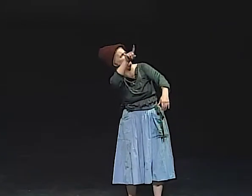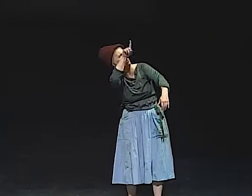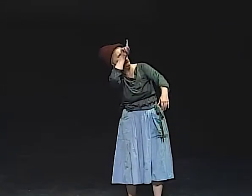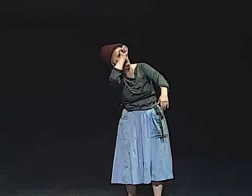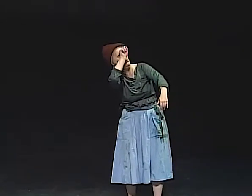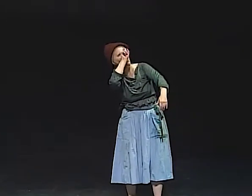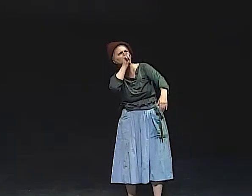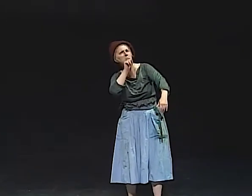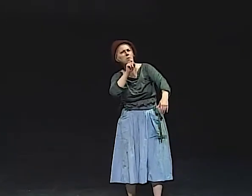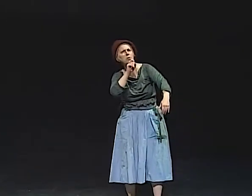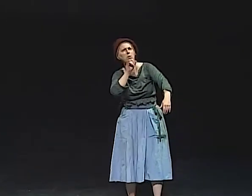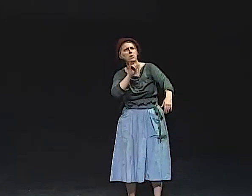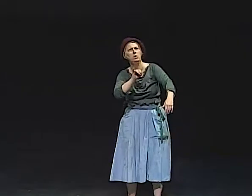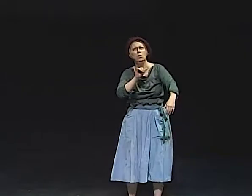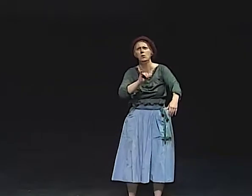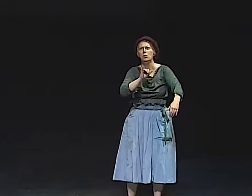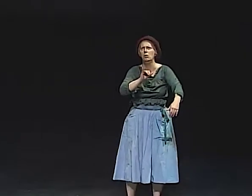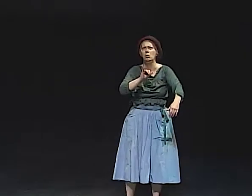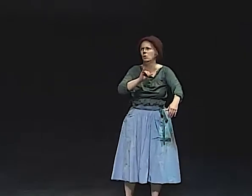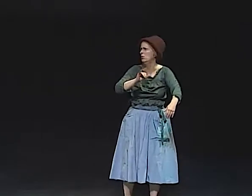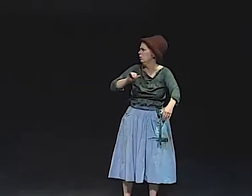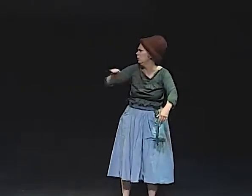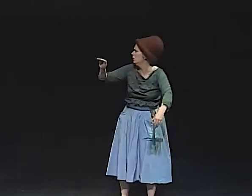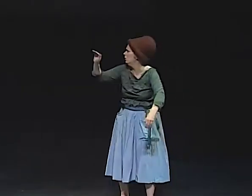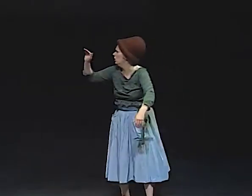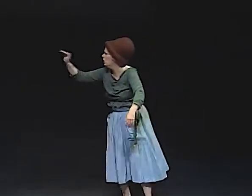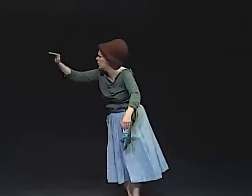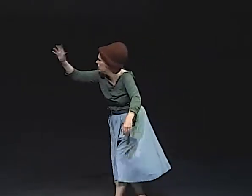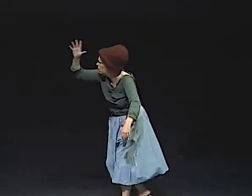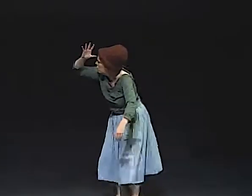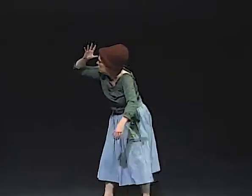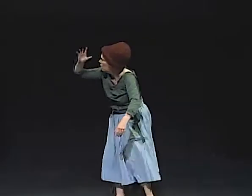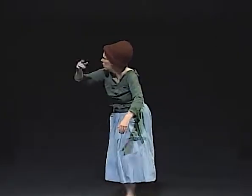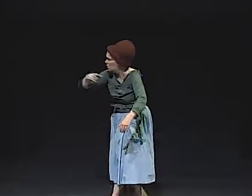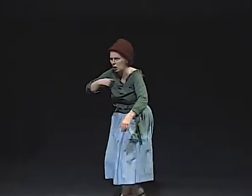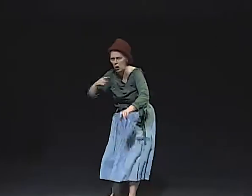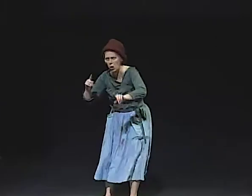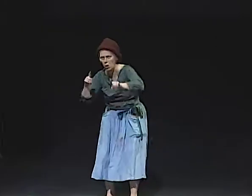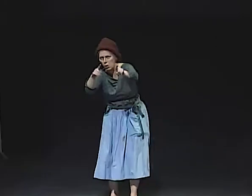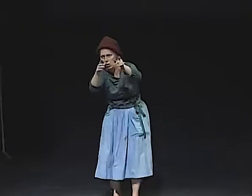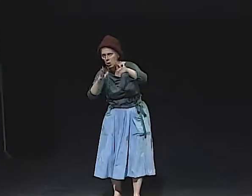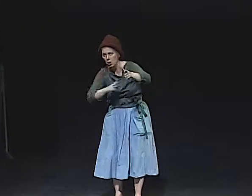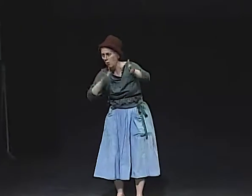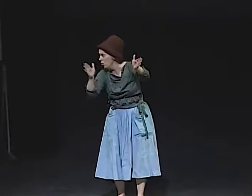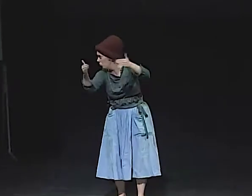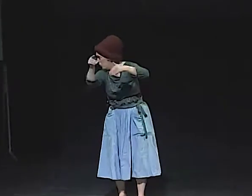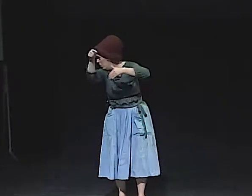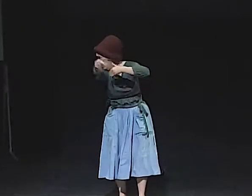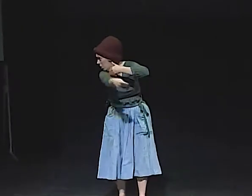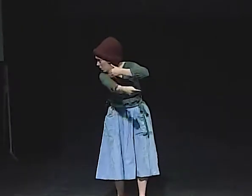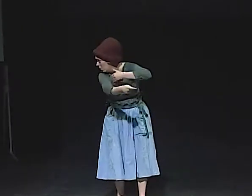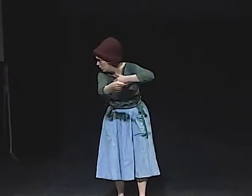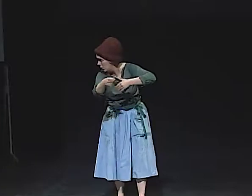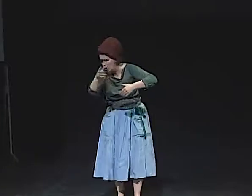WHAT? "DAD, DAD. "WE'RE SUPPOSED TO GO TO THE LIVING ROOM.